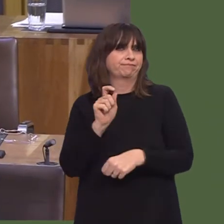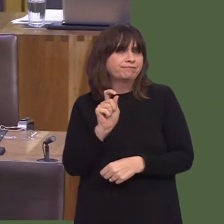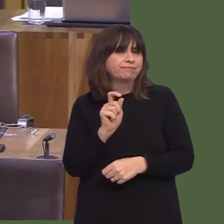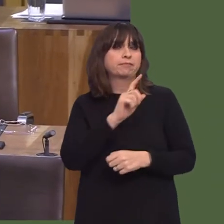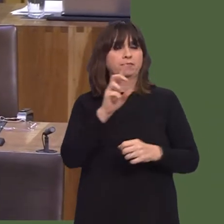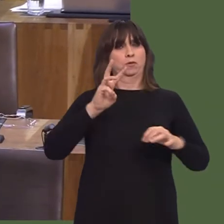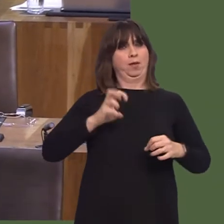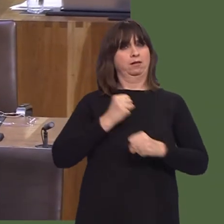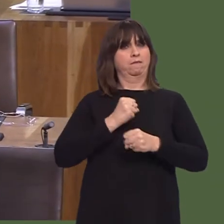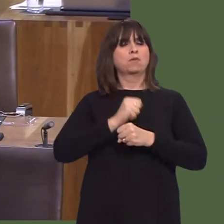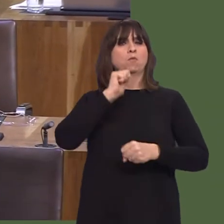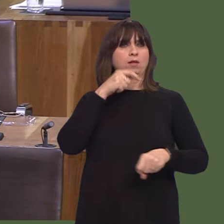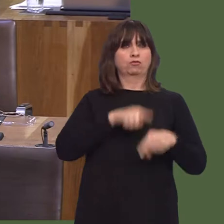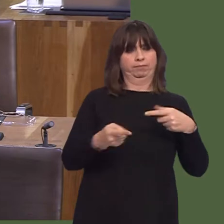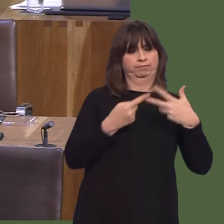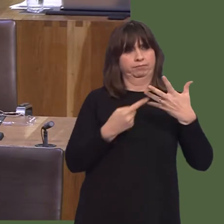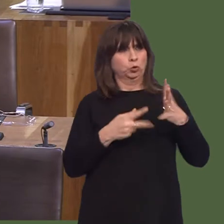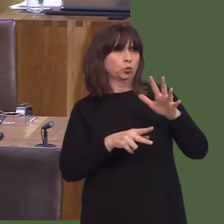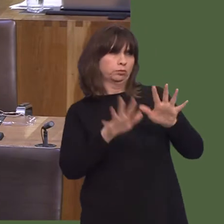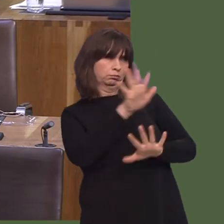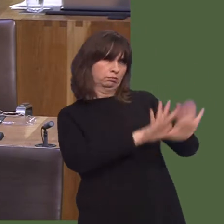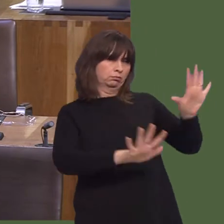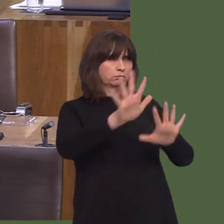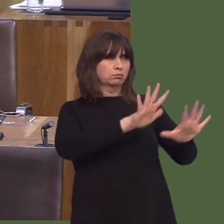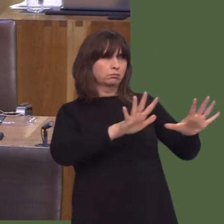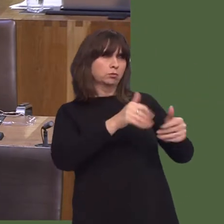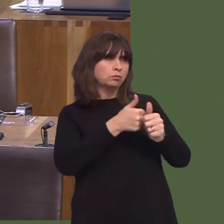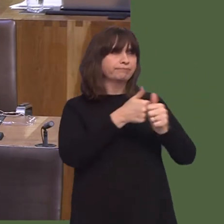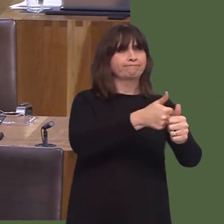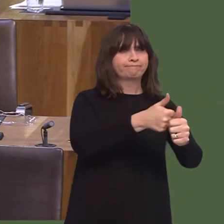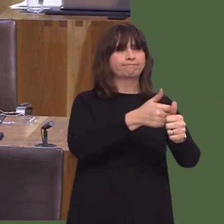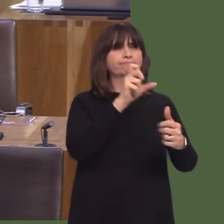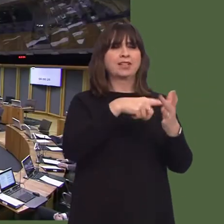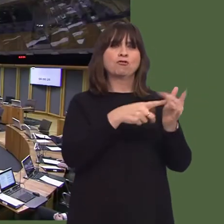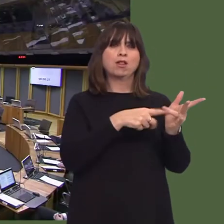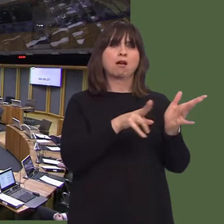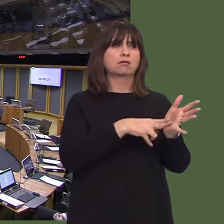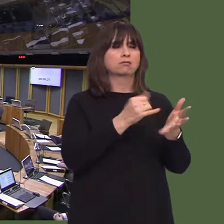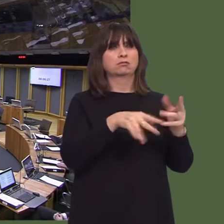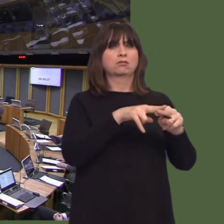They've only announcedólet's not get carried awayóa move in this direction, but at the